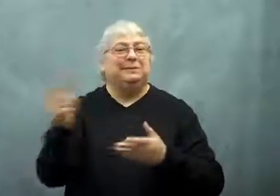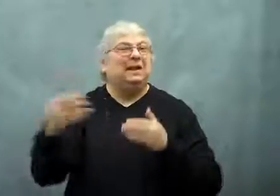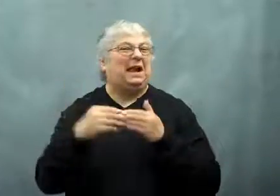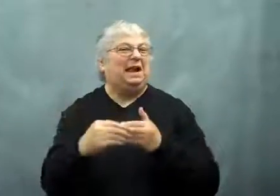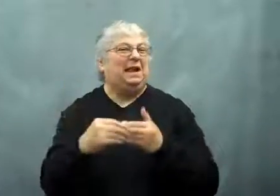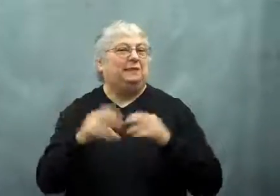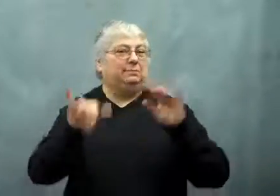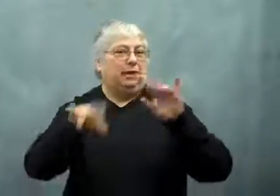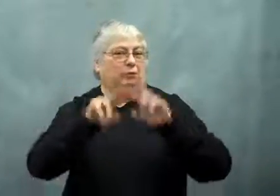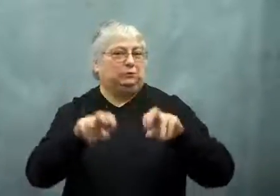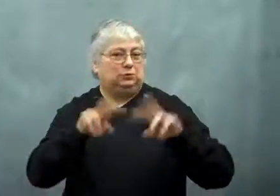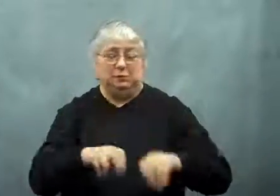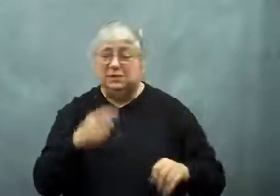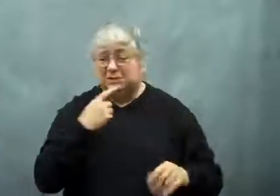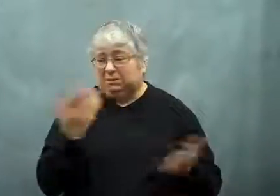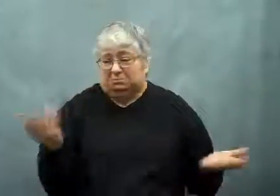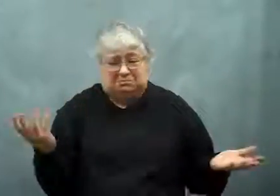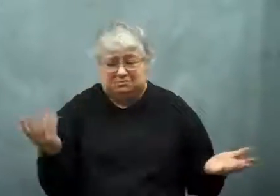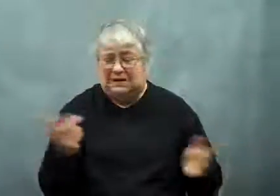was the lead researcher on this project.